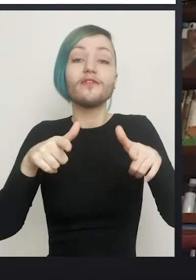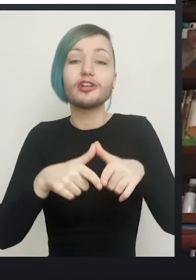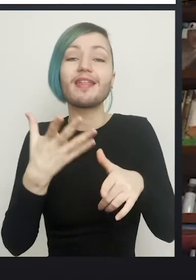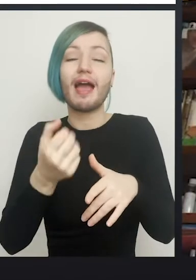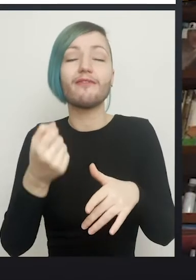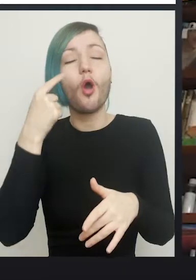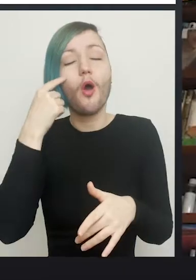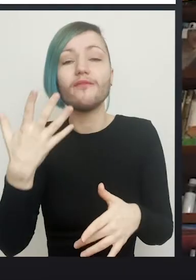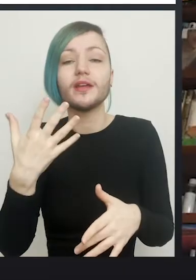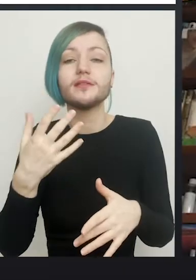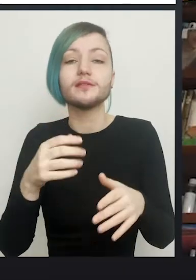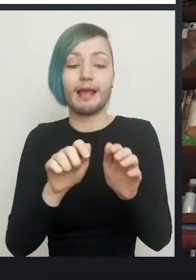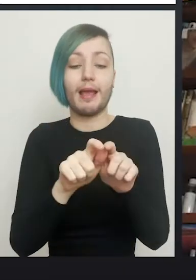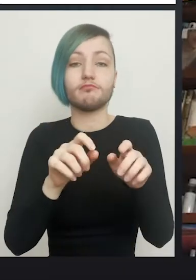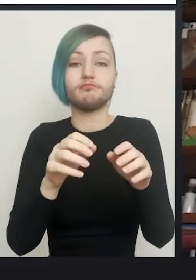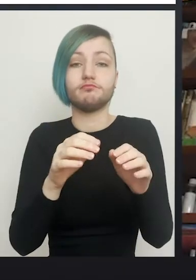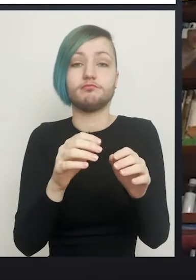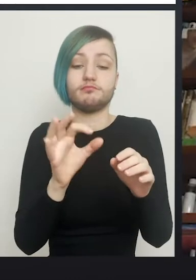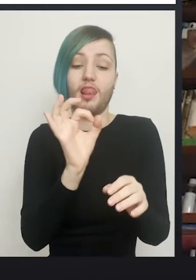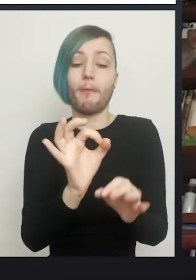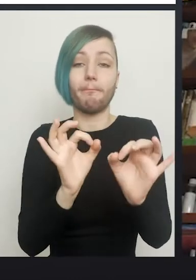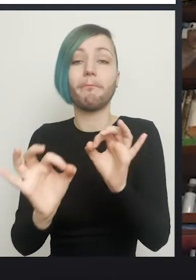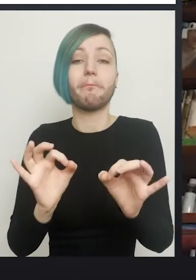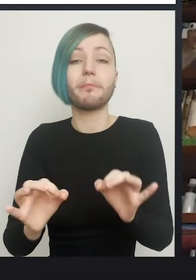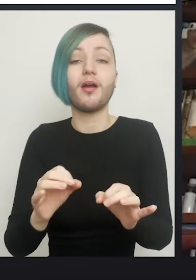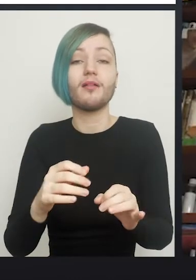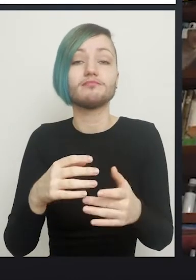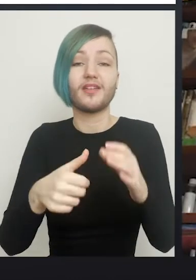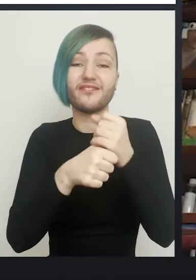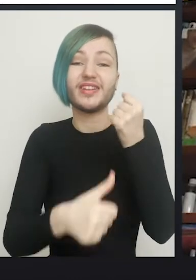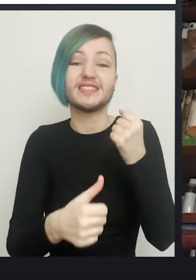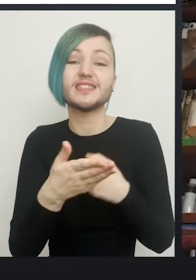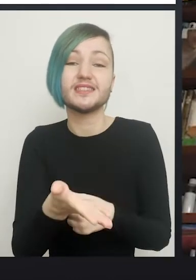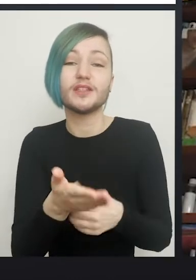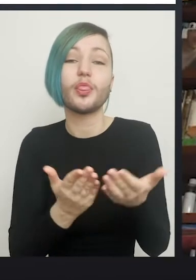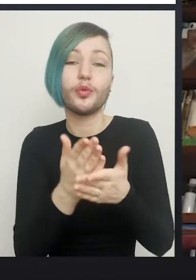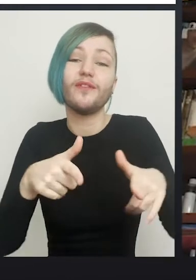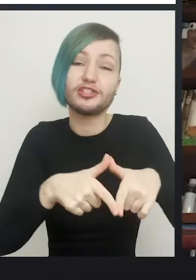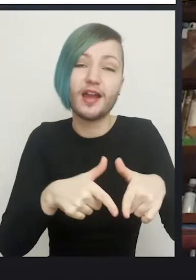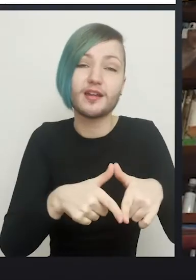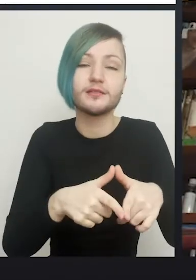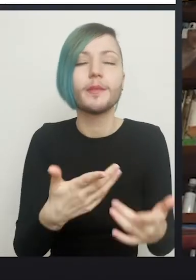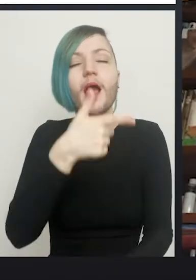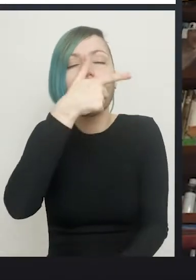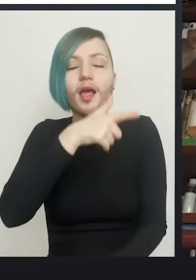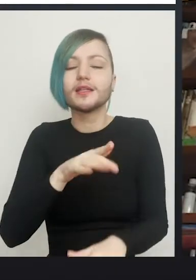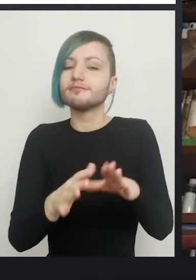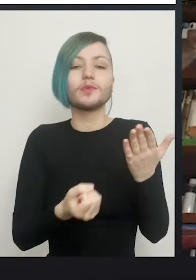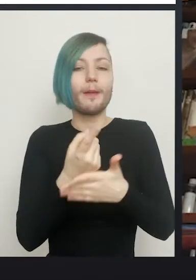That's a fistula. Fortunately it doesn't happen very often, but when it does, that's what happens.